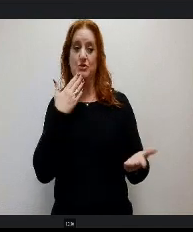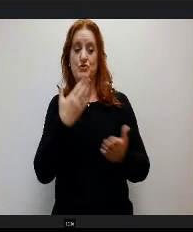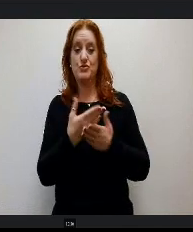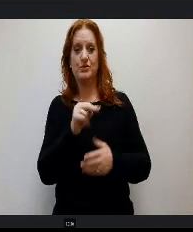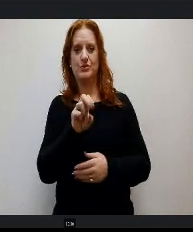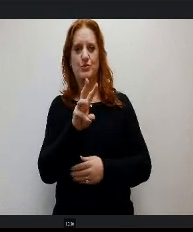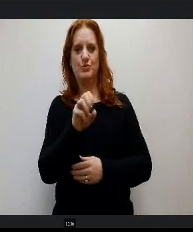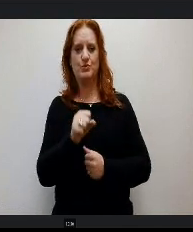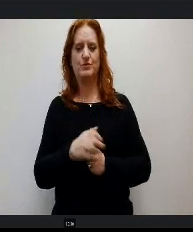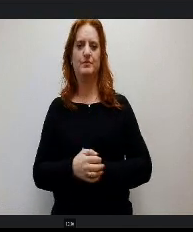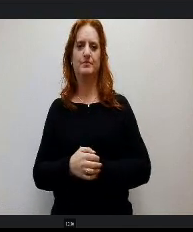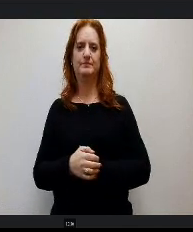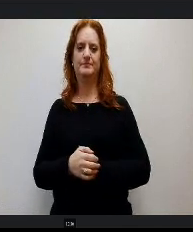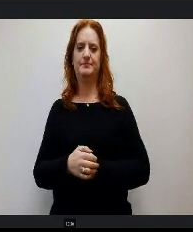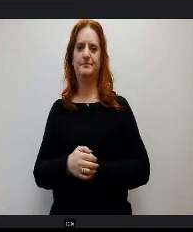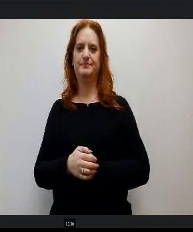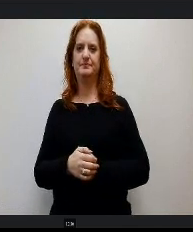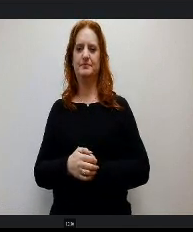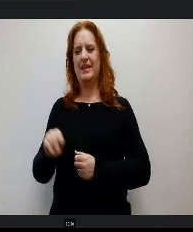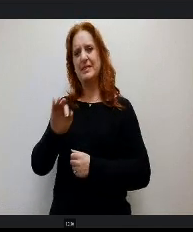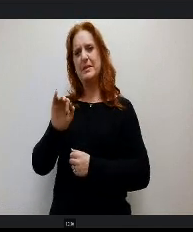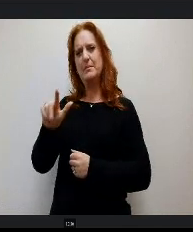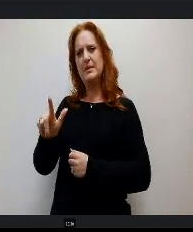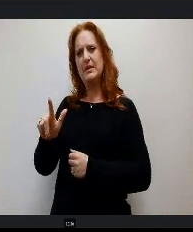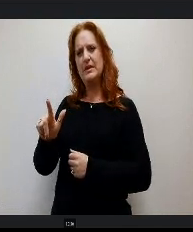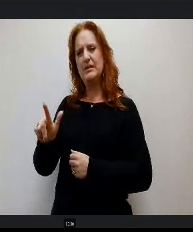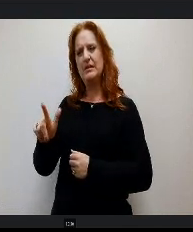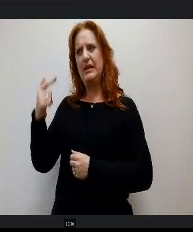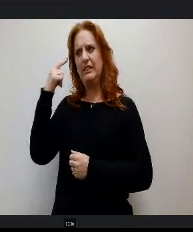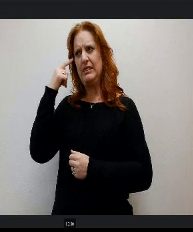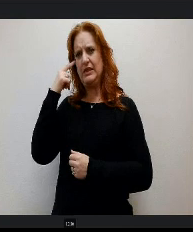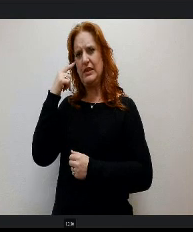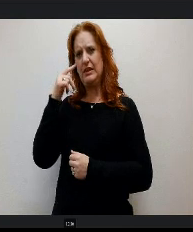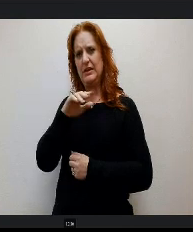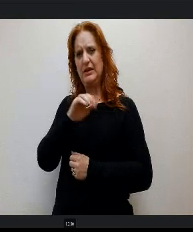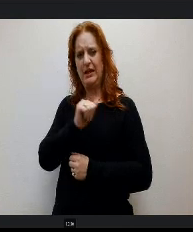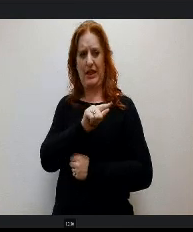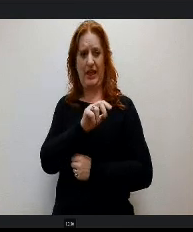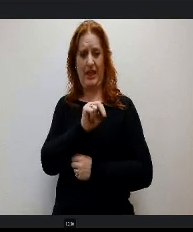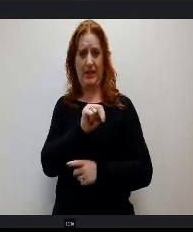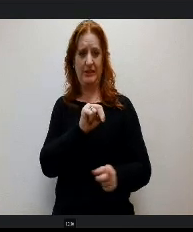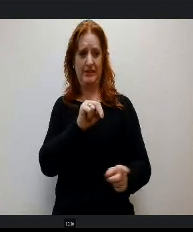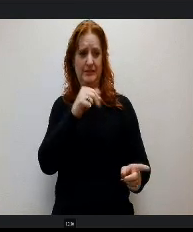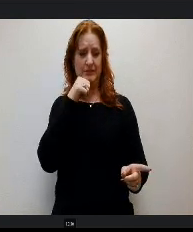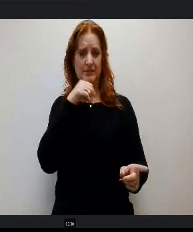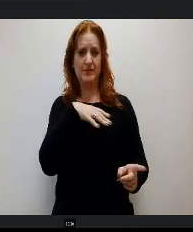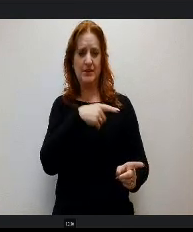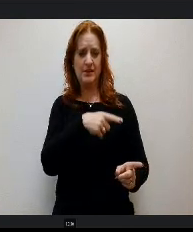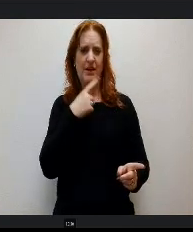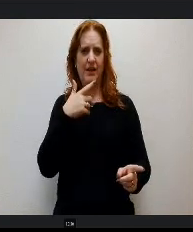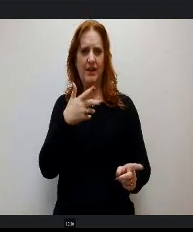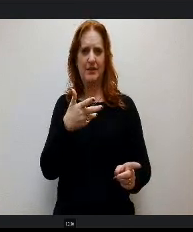The bill that I think Miss Allen has been teasing this evening is